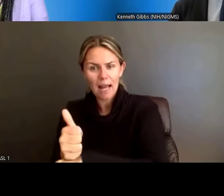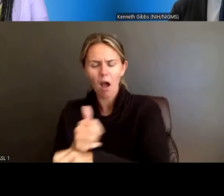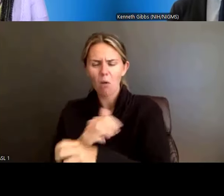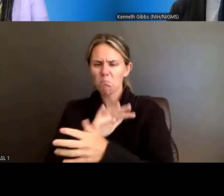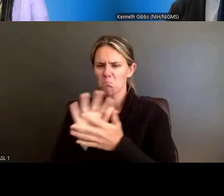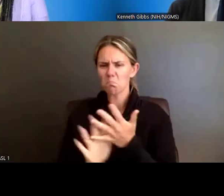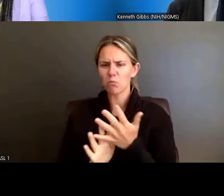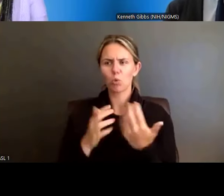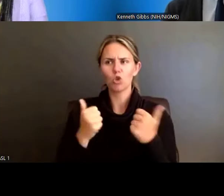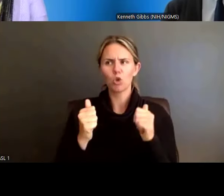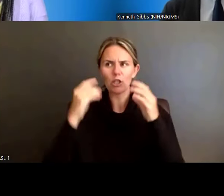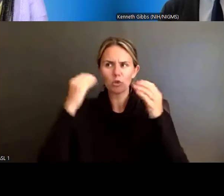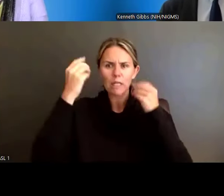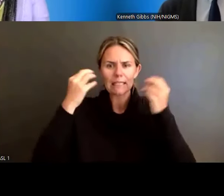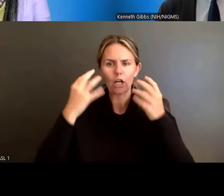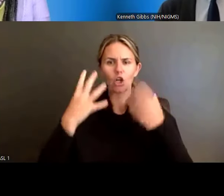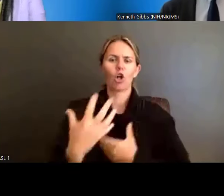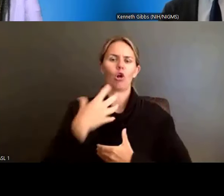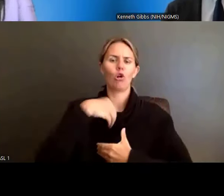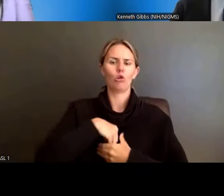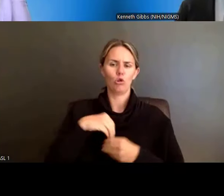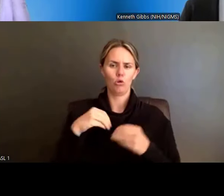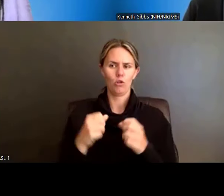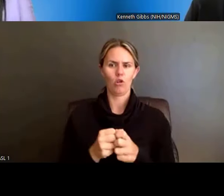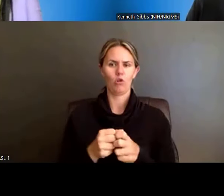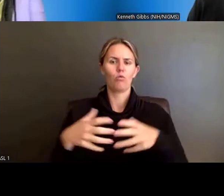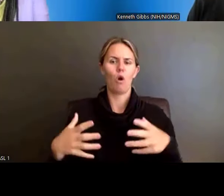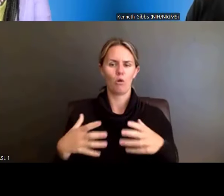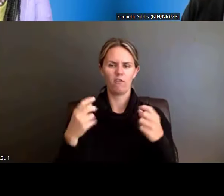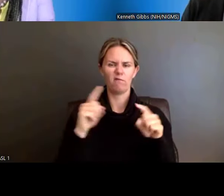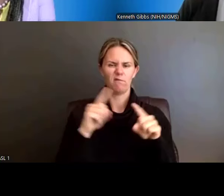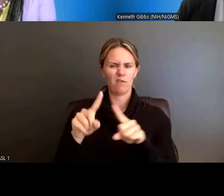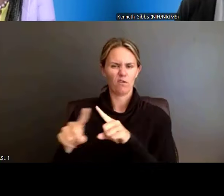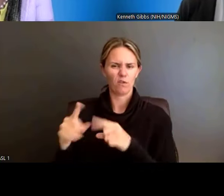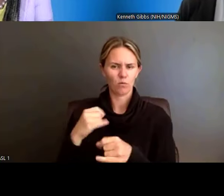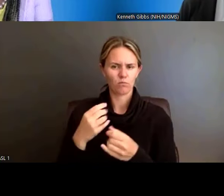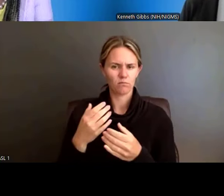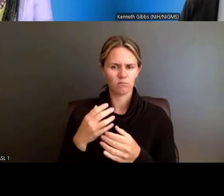Dr. Anissa Brown: And -- go ahead. Dr. Ericka Boone: He has mentioned some of those UNITE funding initiatives,